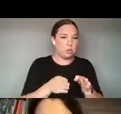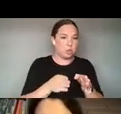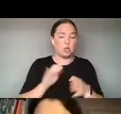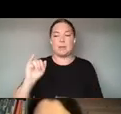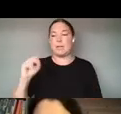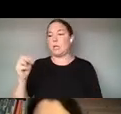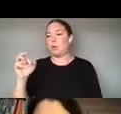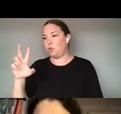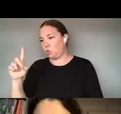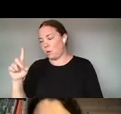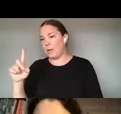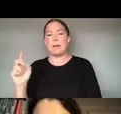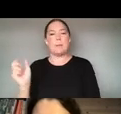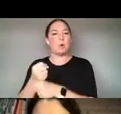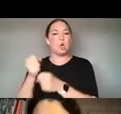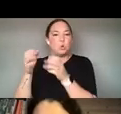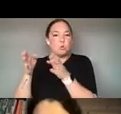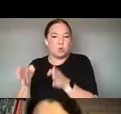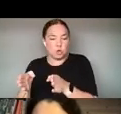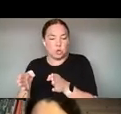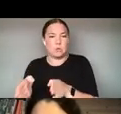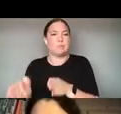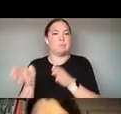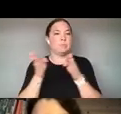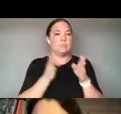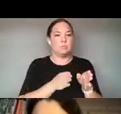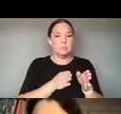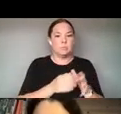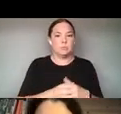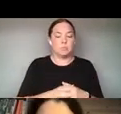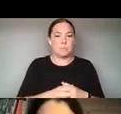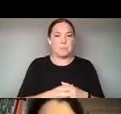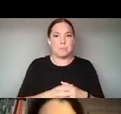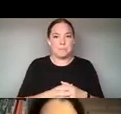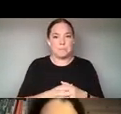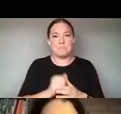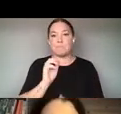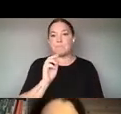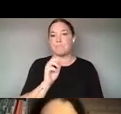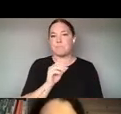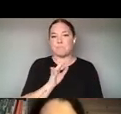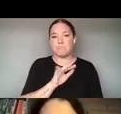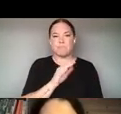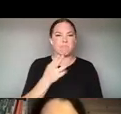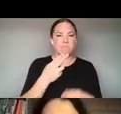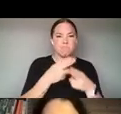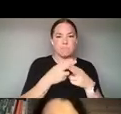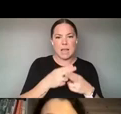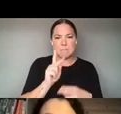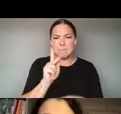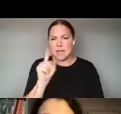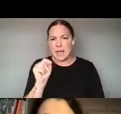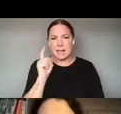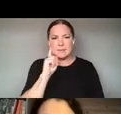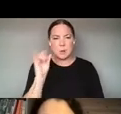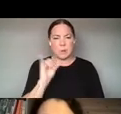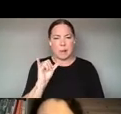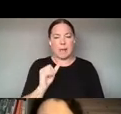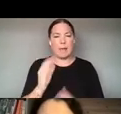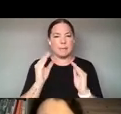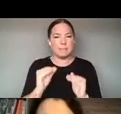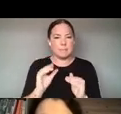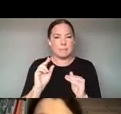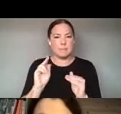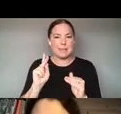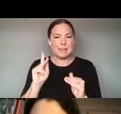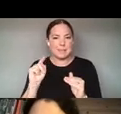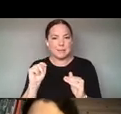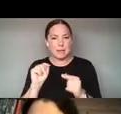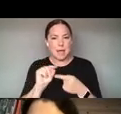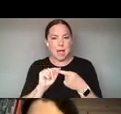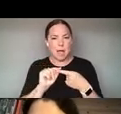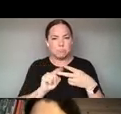ABBY SUN WHO'S THE MAIN EDITOR NOW, KAT CIZAK, CARRIE MCLAREN, NGOZI NWADIOGBU, AND CLAUDIO